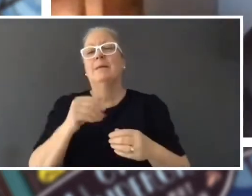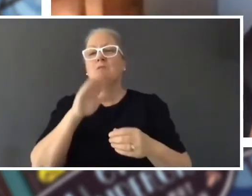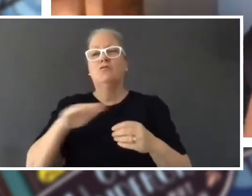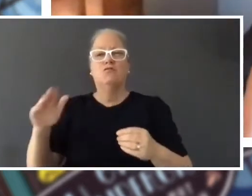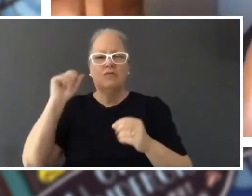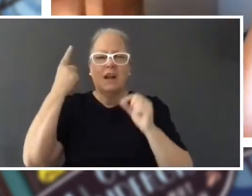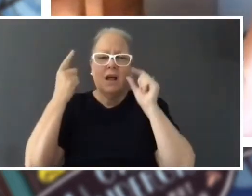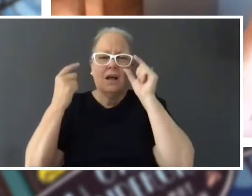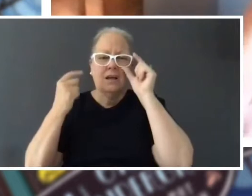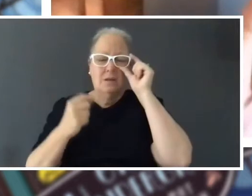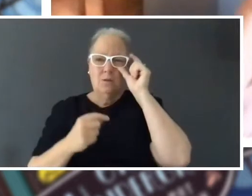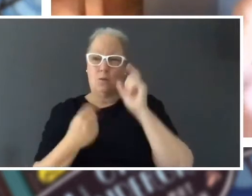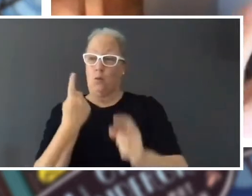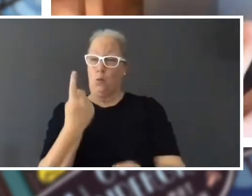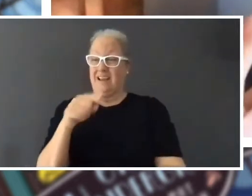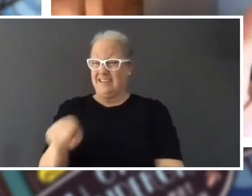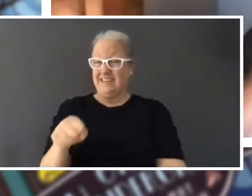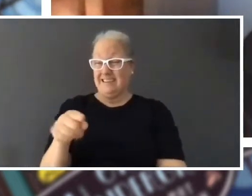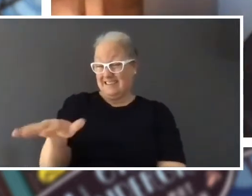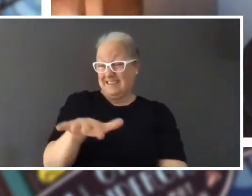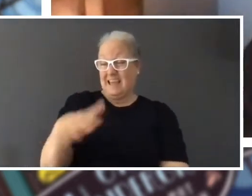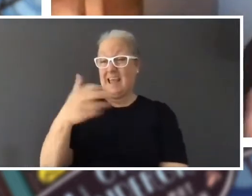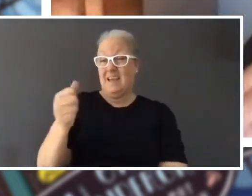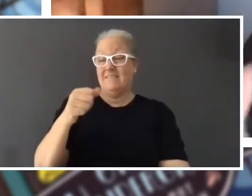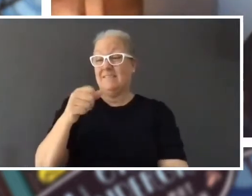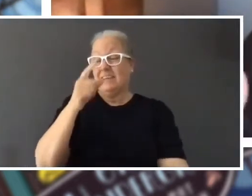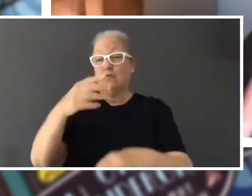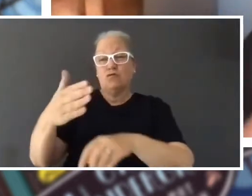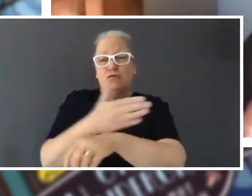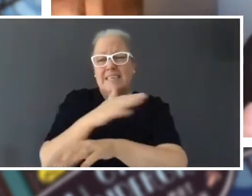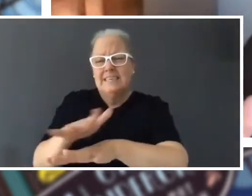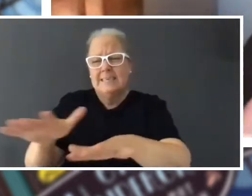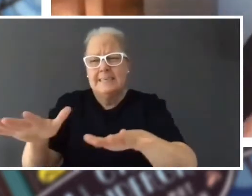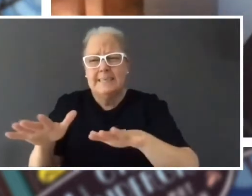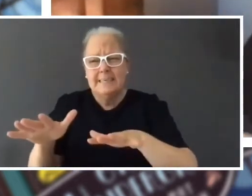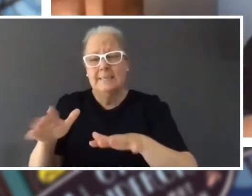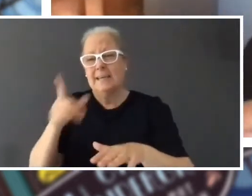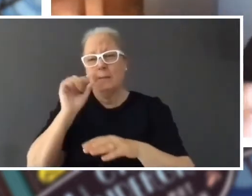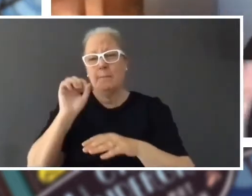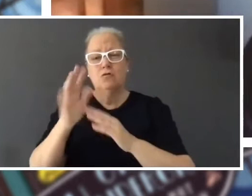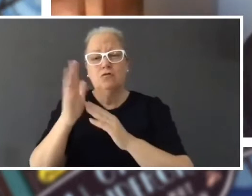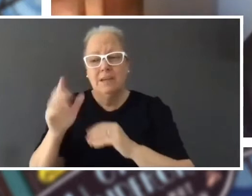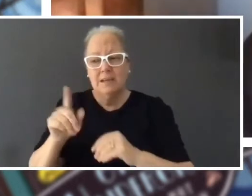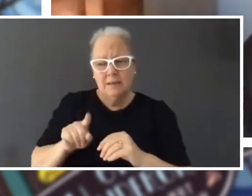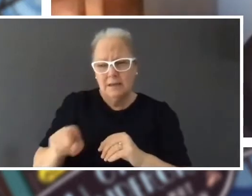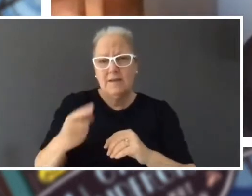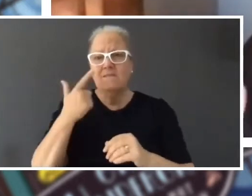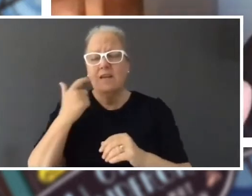left with anything green or tree in it and they go and explore it, and behind it they find a hidden valley that's not on the maps